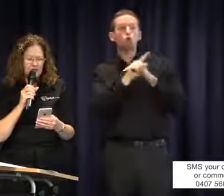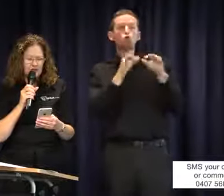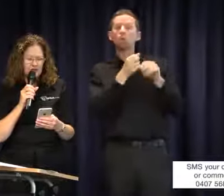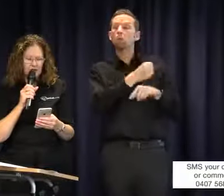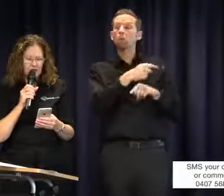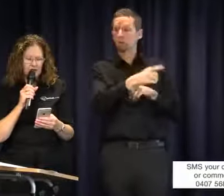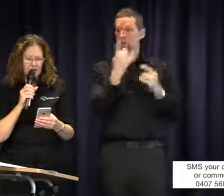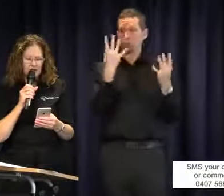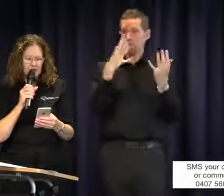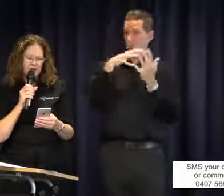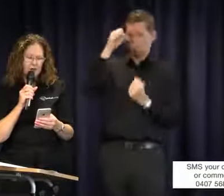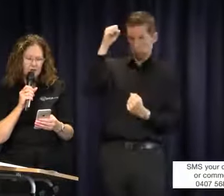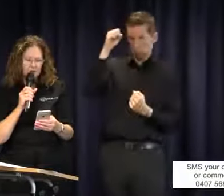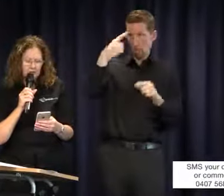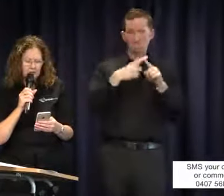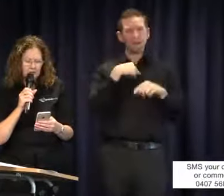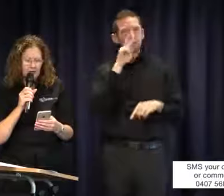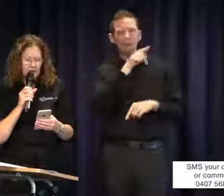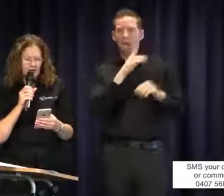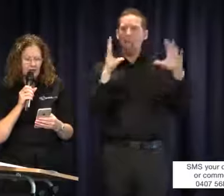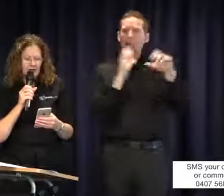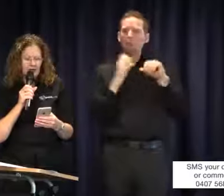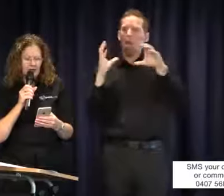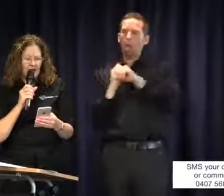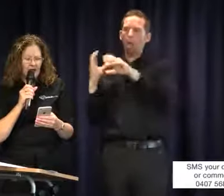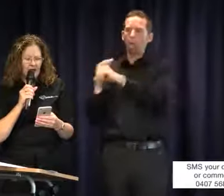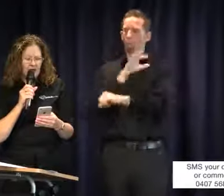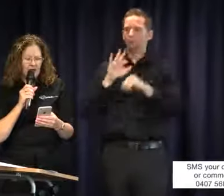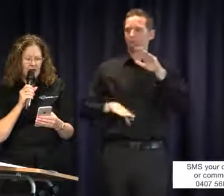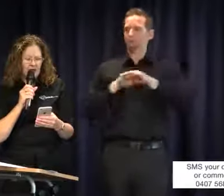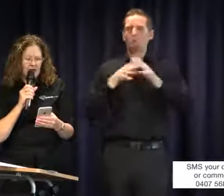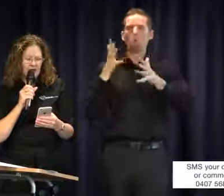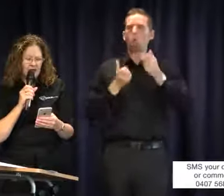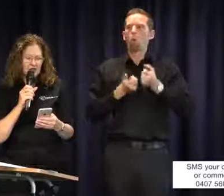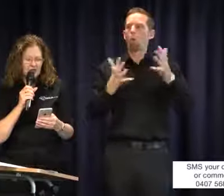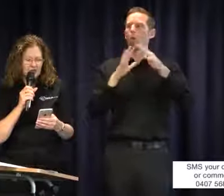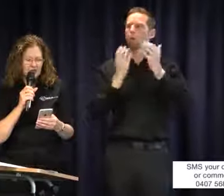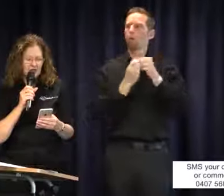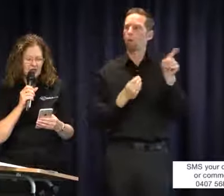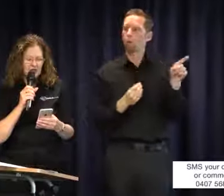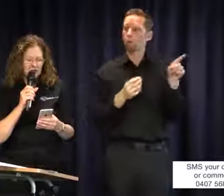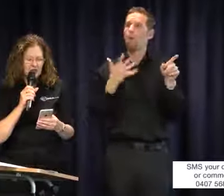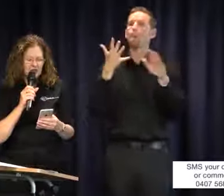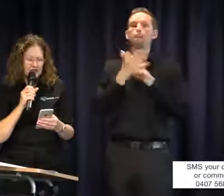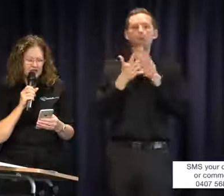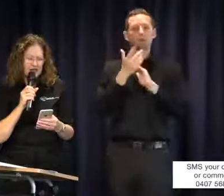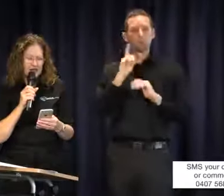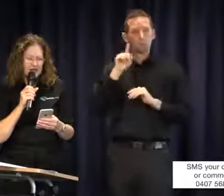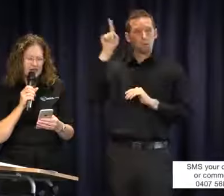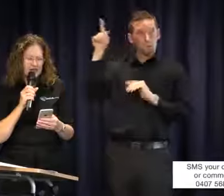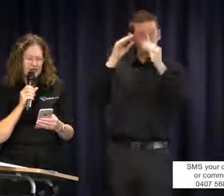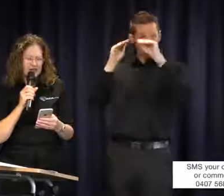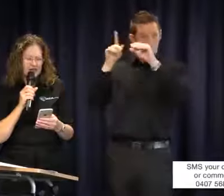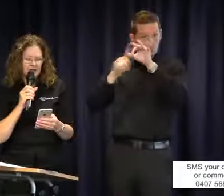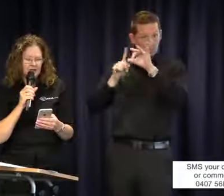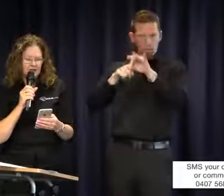alone interpret in full. That shows that Education Queensland have no idea that English language